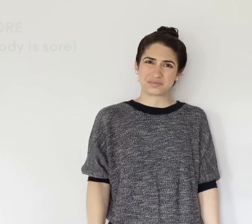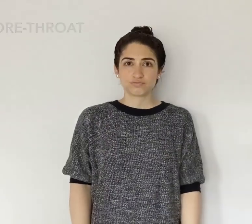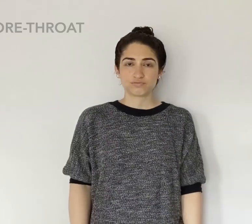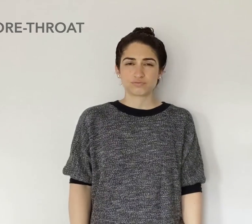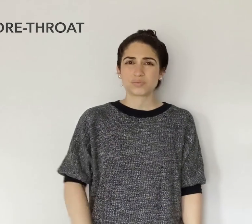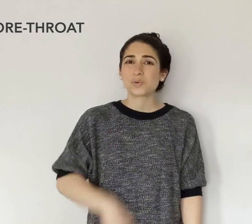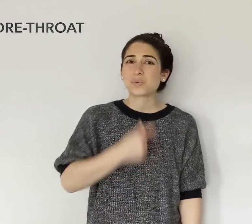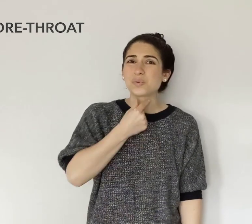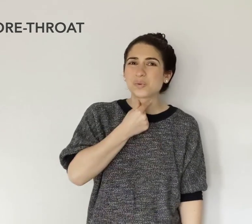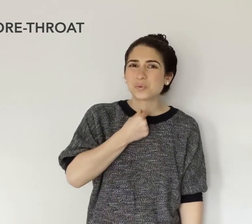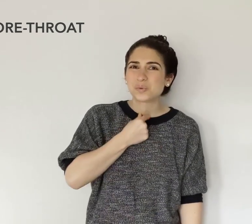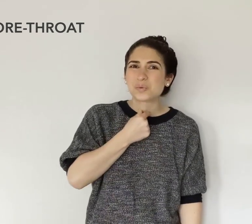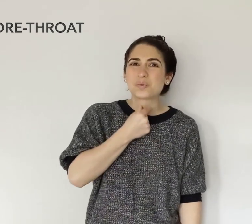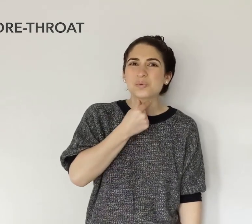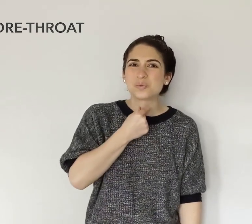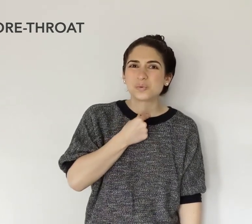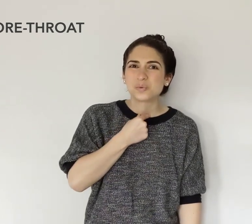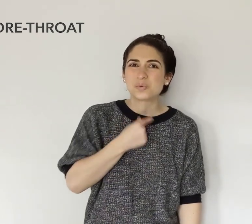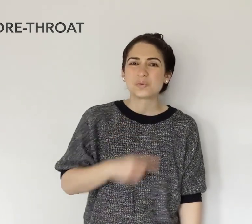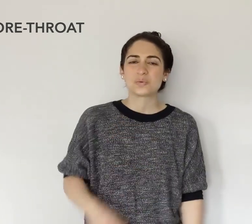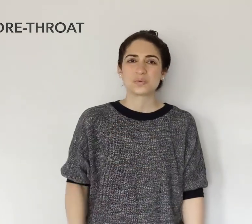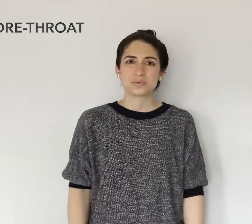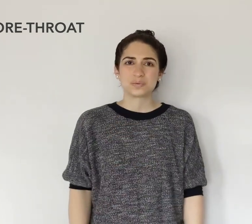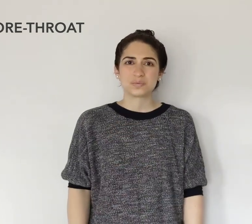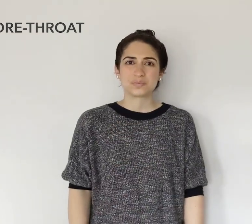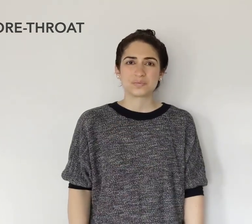SORE-THROAT